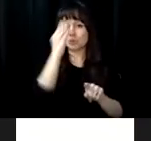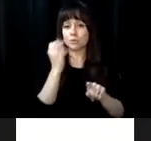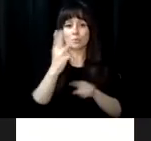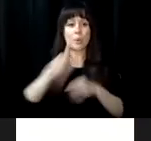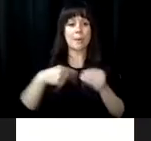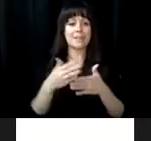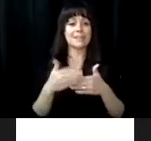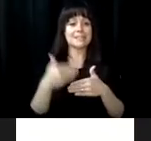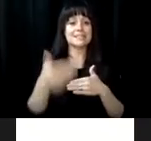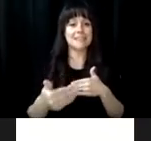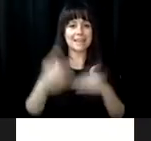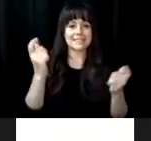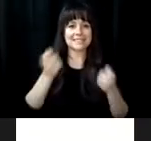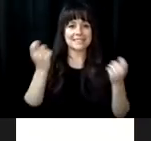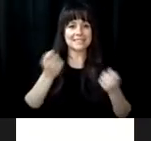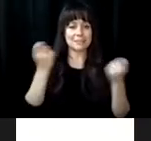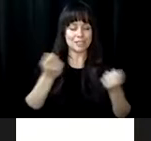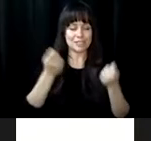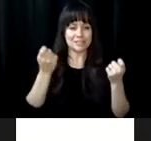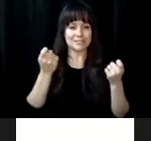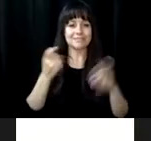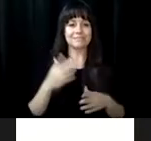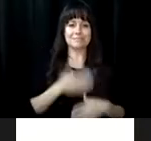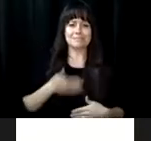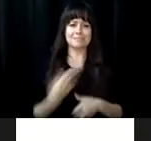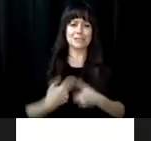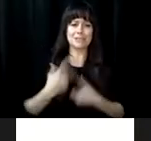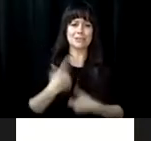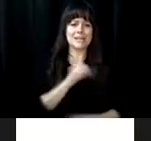. I would also like to it will you about our next